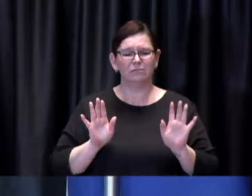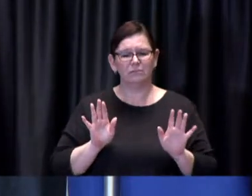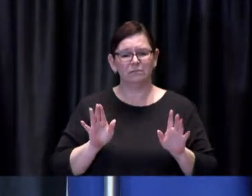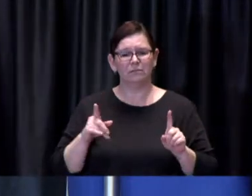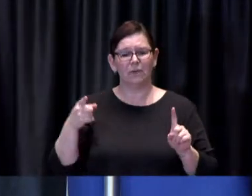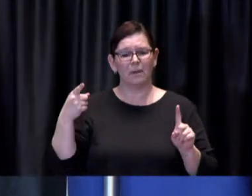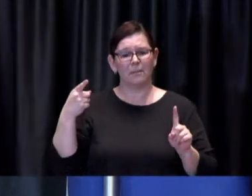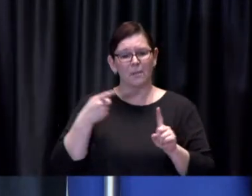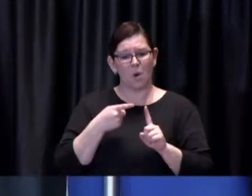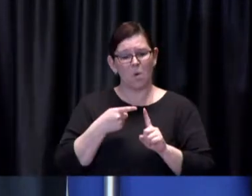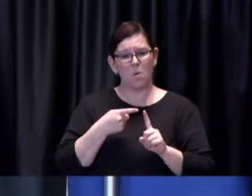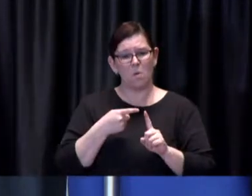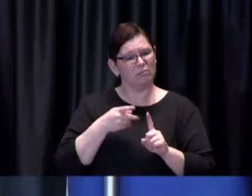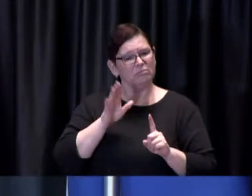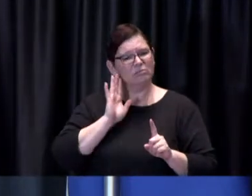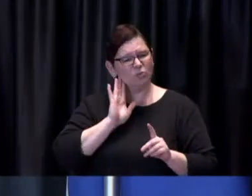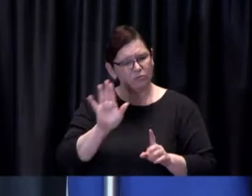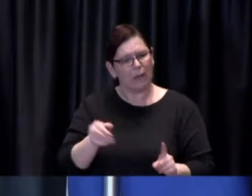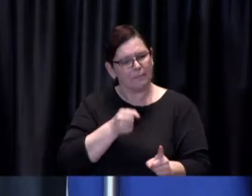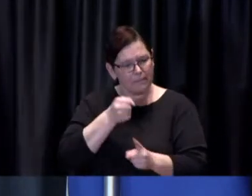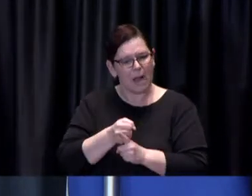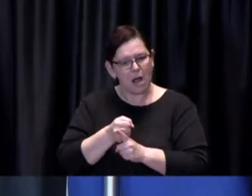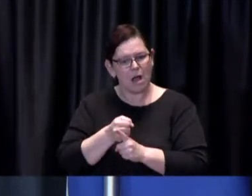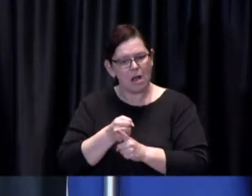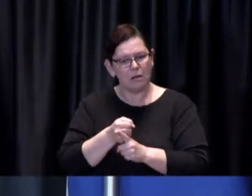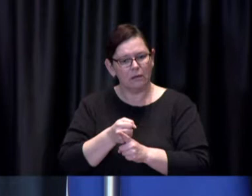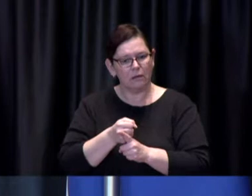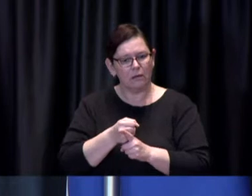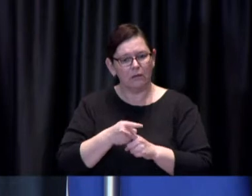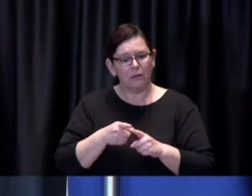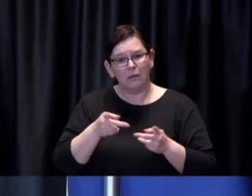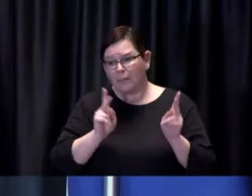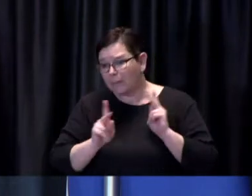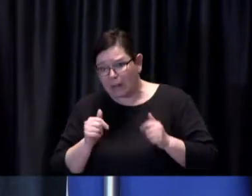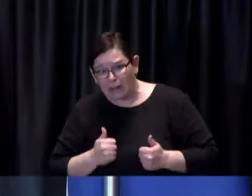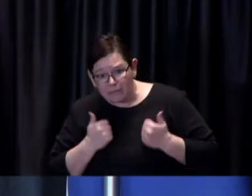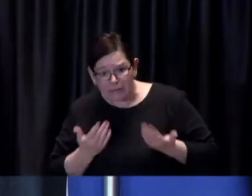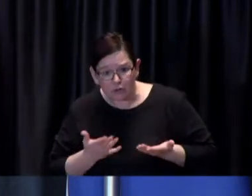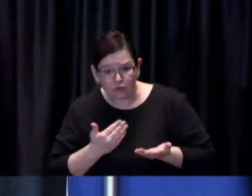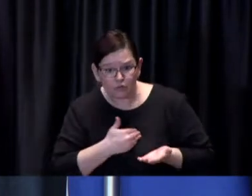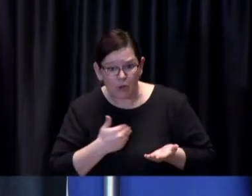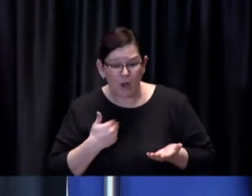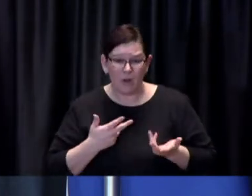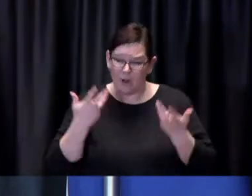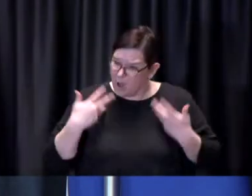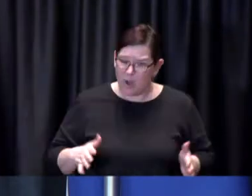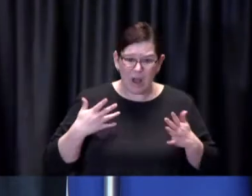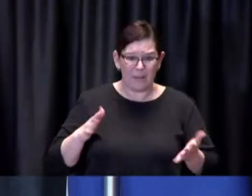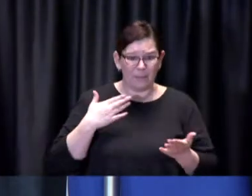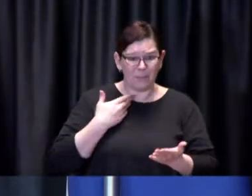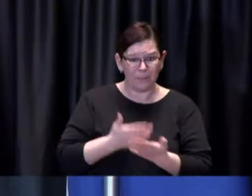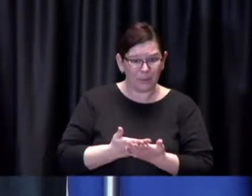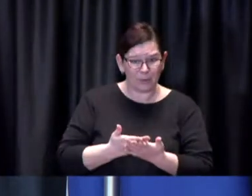actually seen the capacity for Toronto residents to um you know demonstrate good behaviour in terms